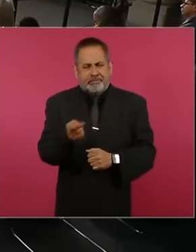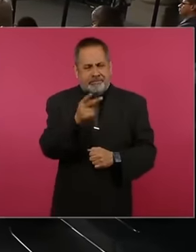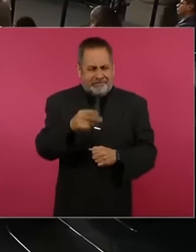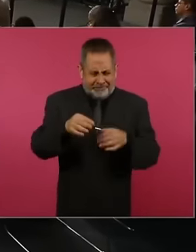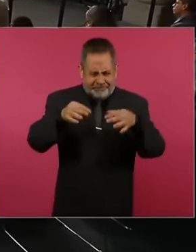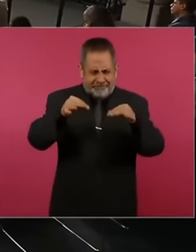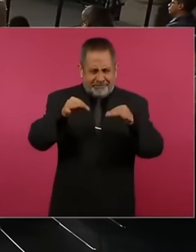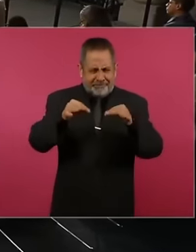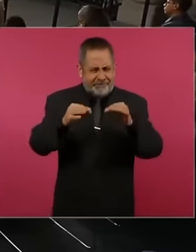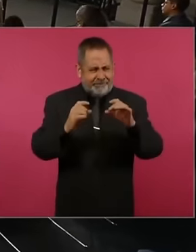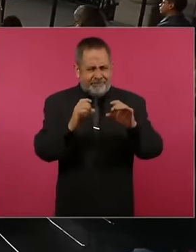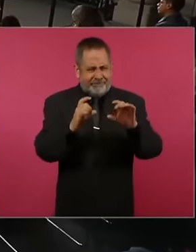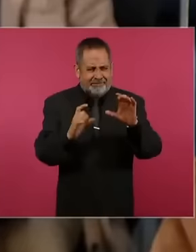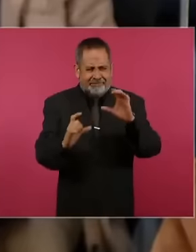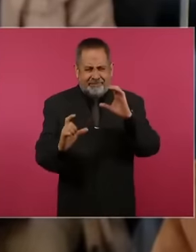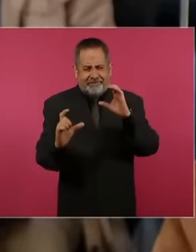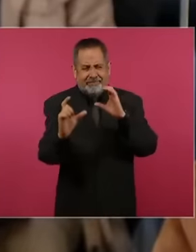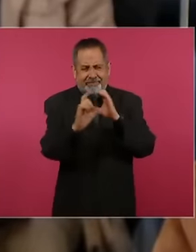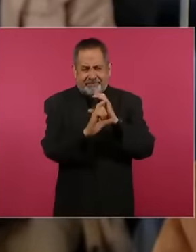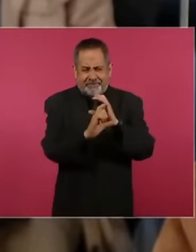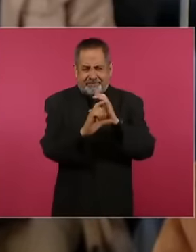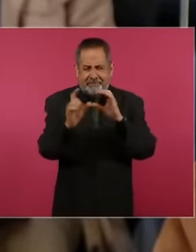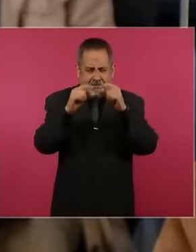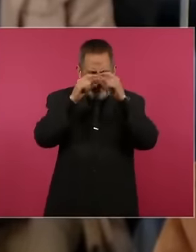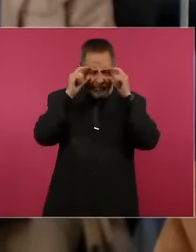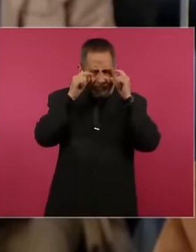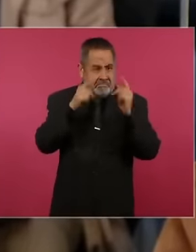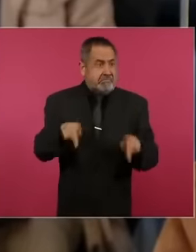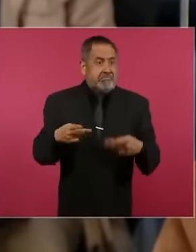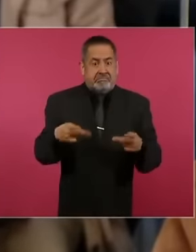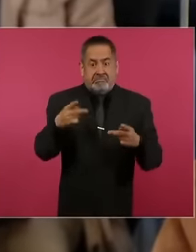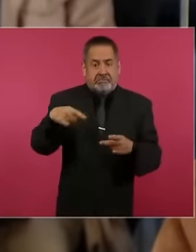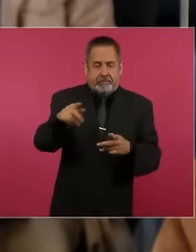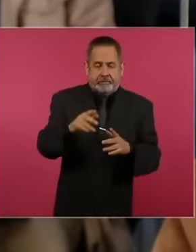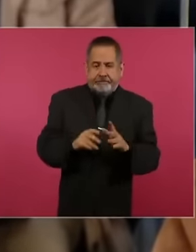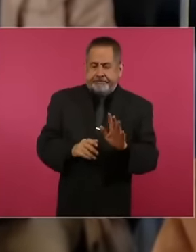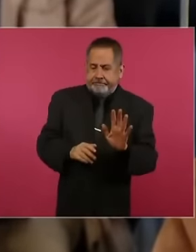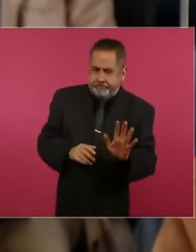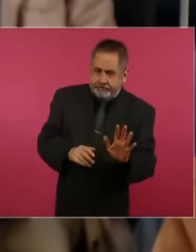Taking advantage of what the doctor said that they are sold in Mexico City, there is a penitentiary system